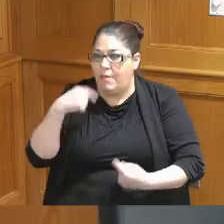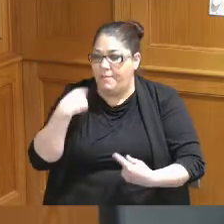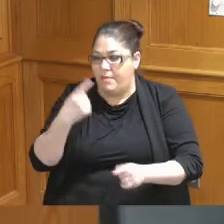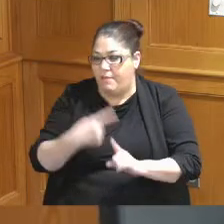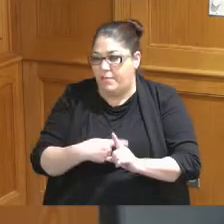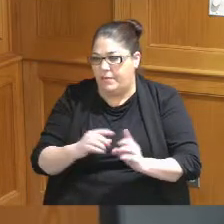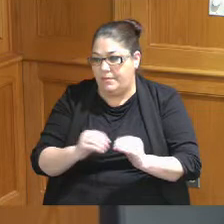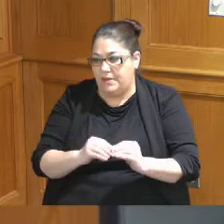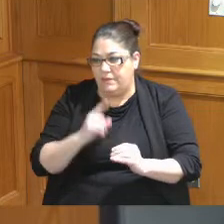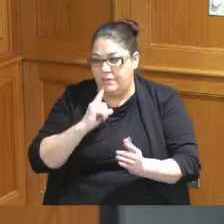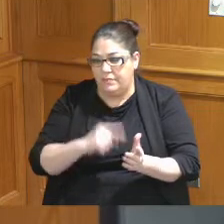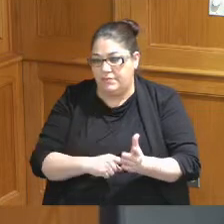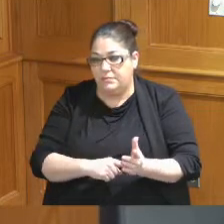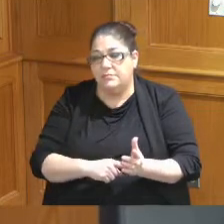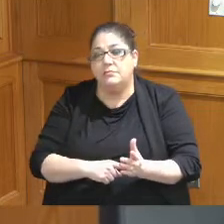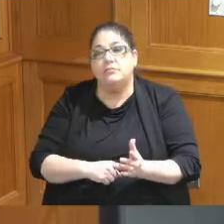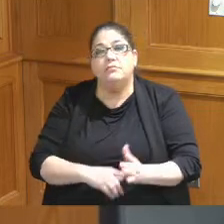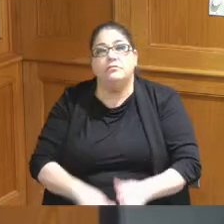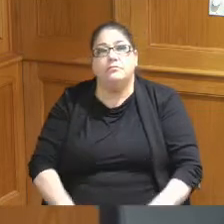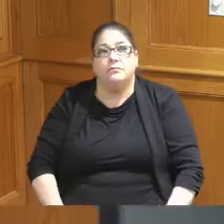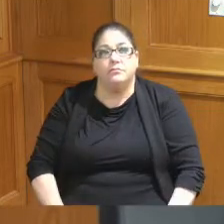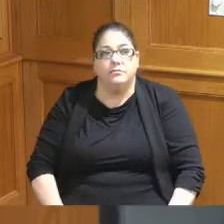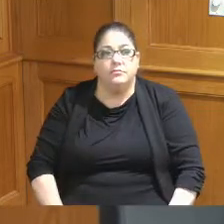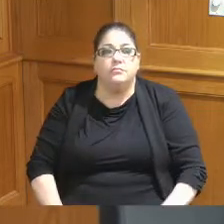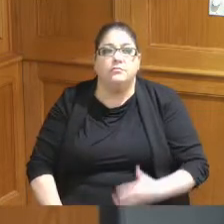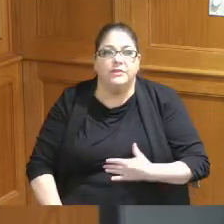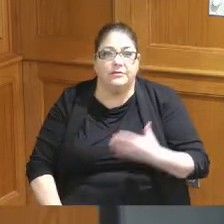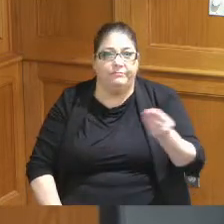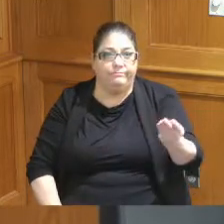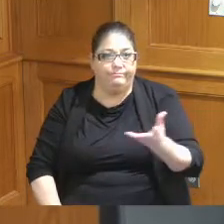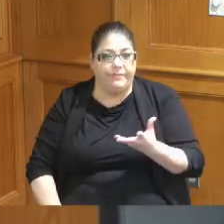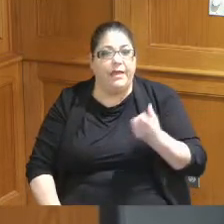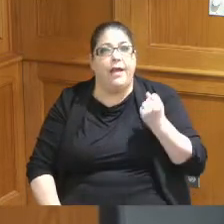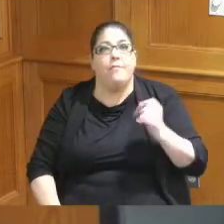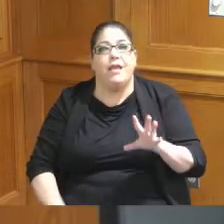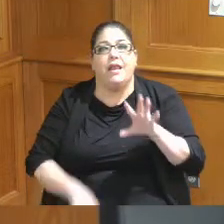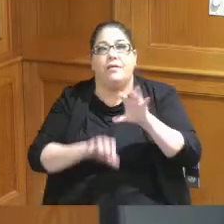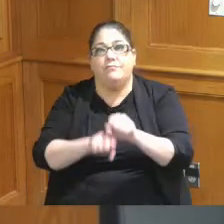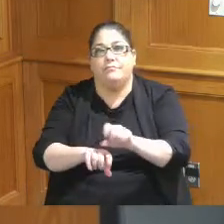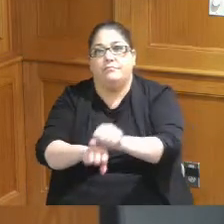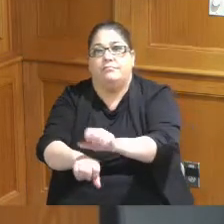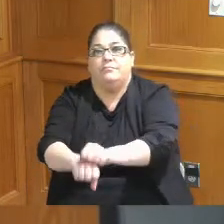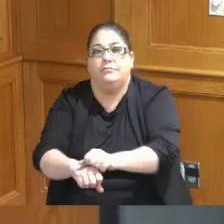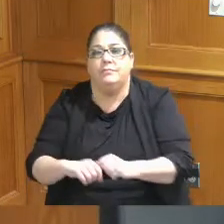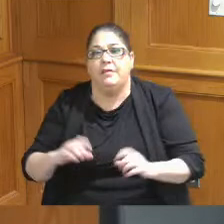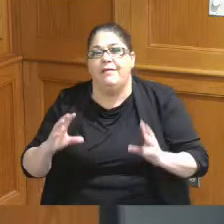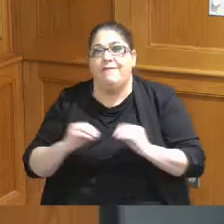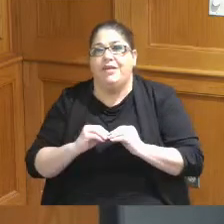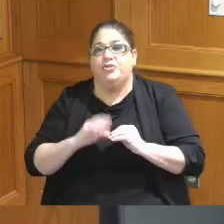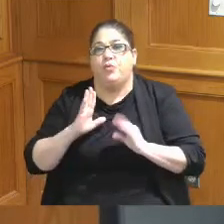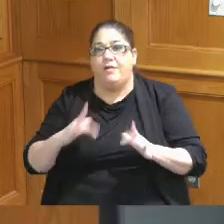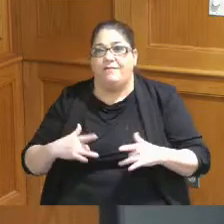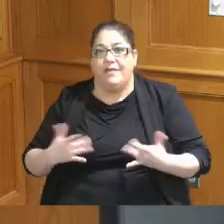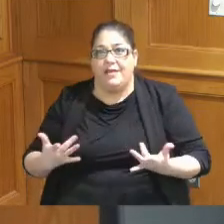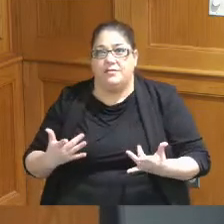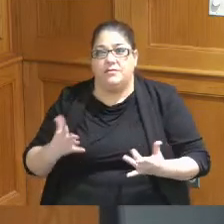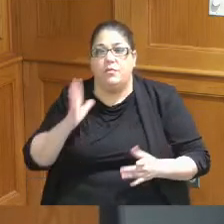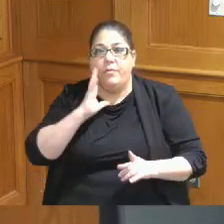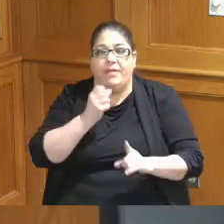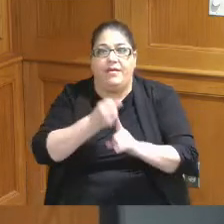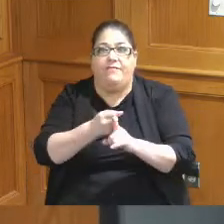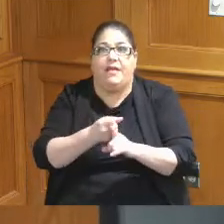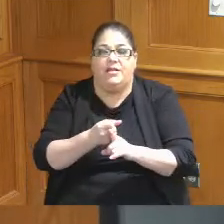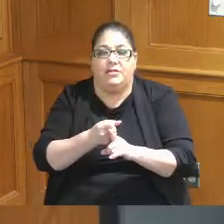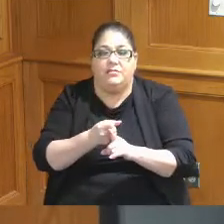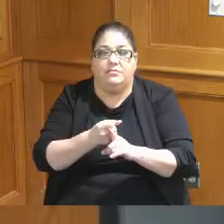give to all of us how many book conventions or events will be affected most conventions